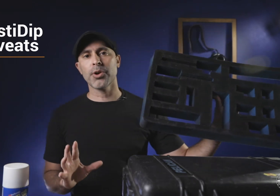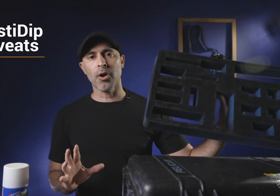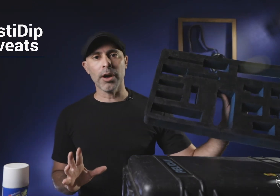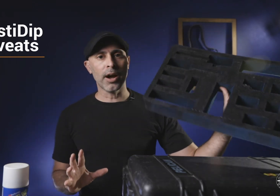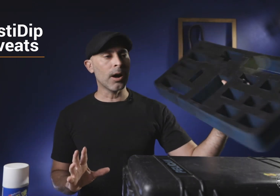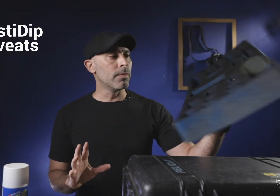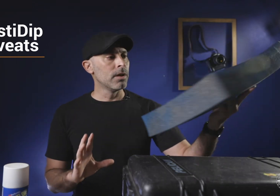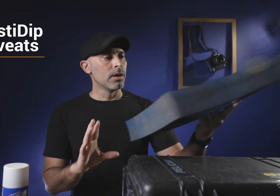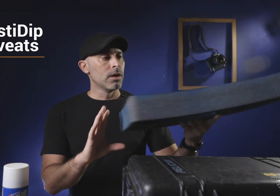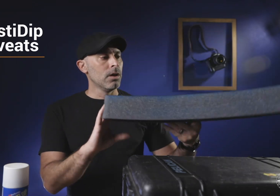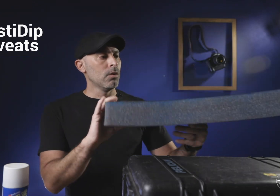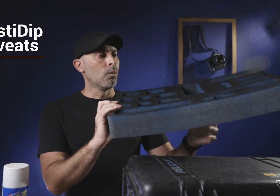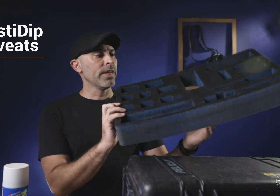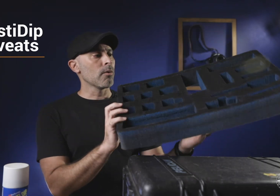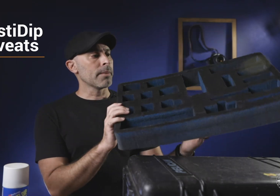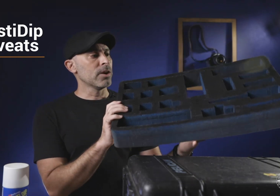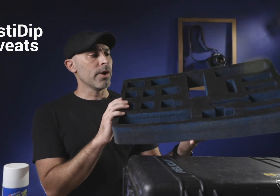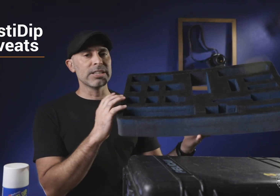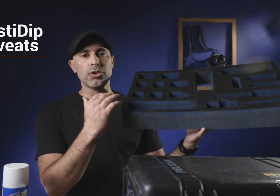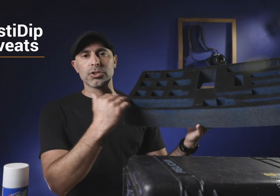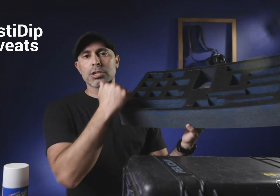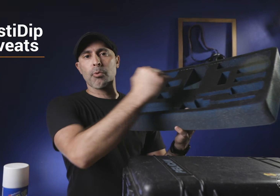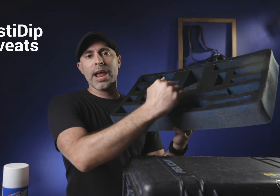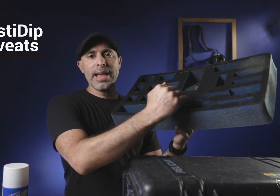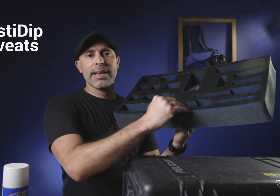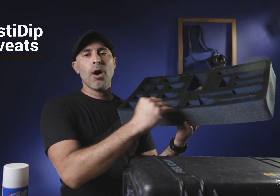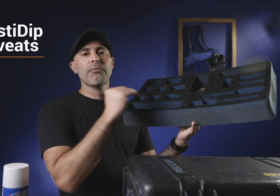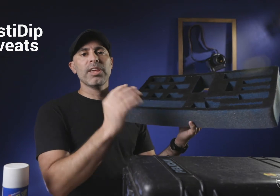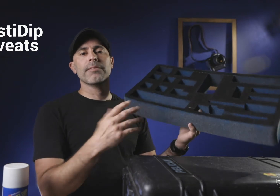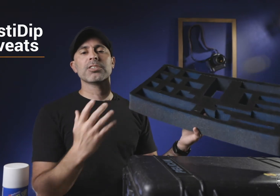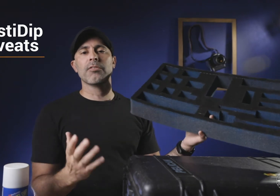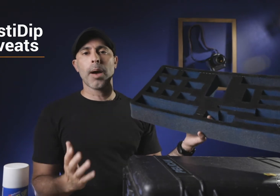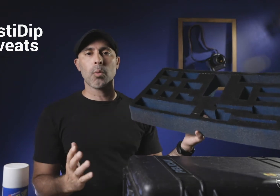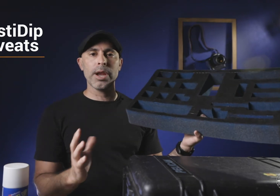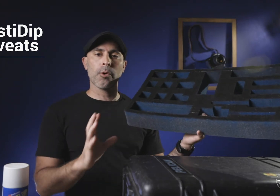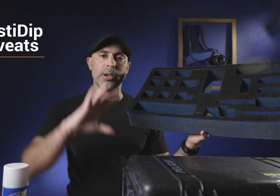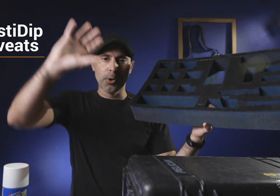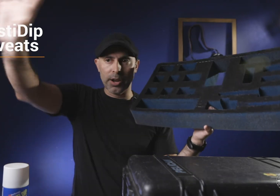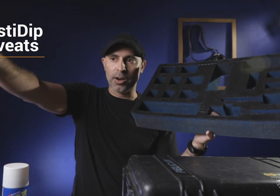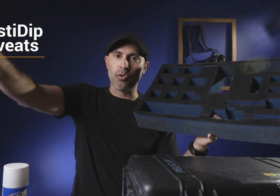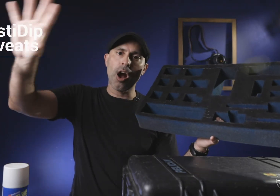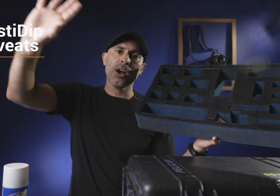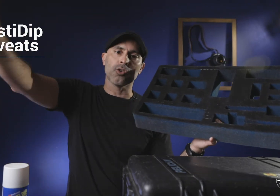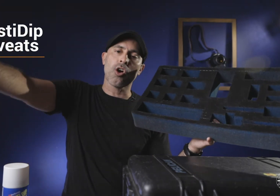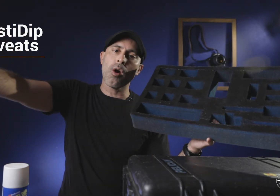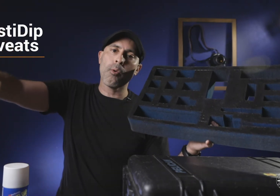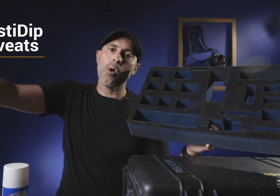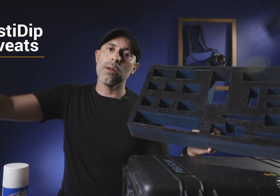put it on one thing I recommend doing is you spray it and hopefully give yourself about a week where you can put it in a garage or a carport